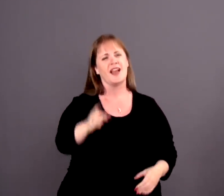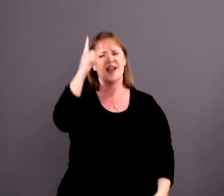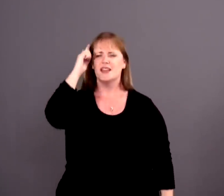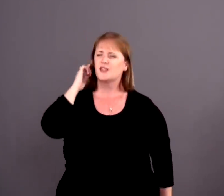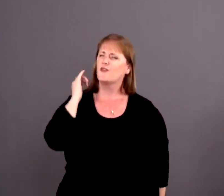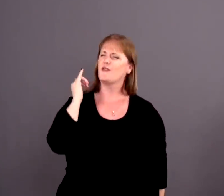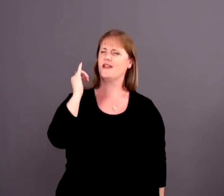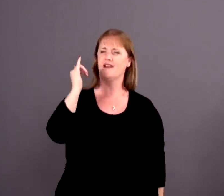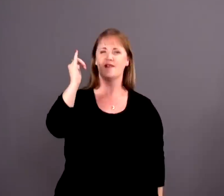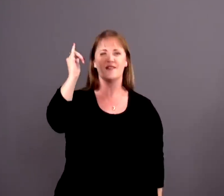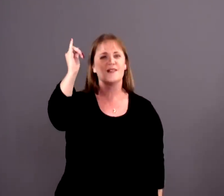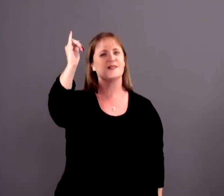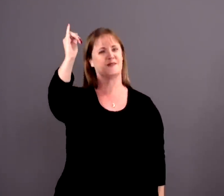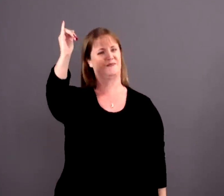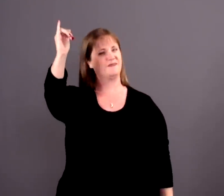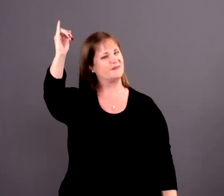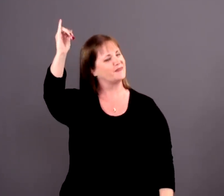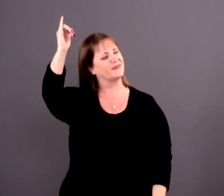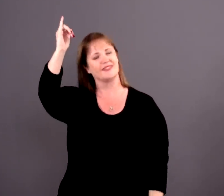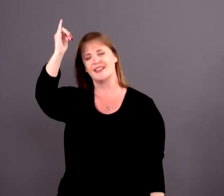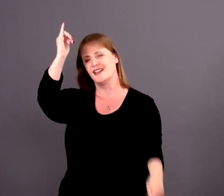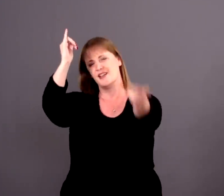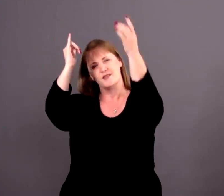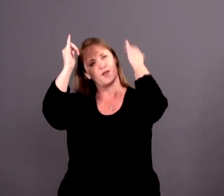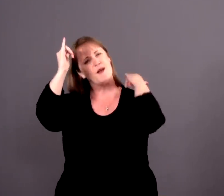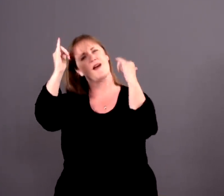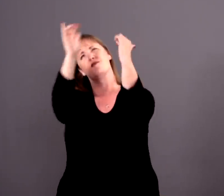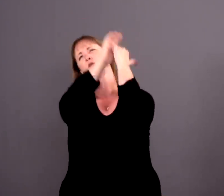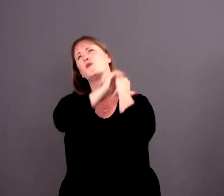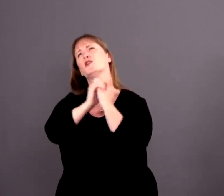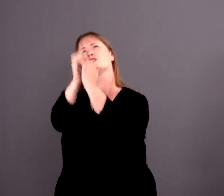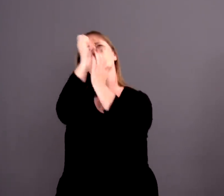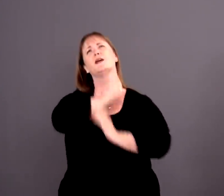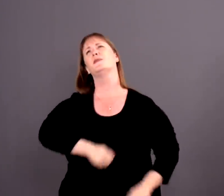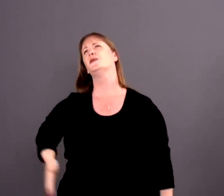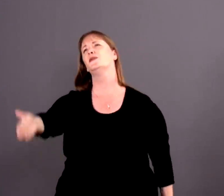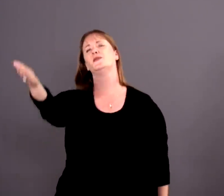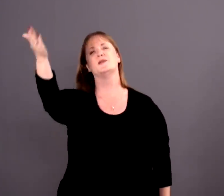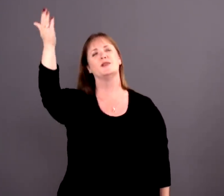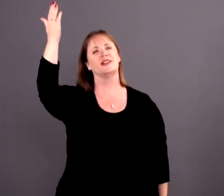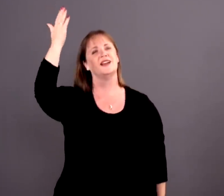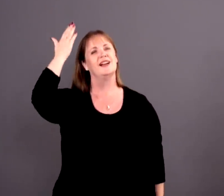Is forever, forever worship you